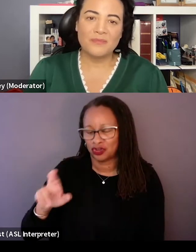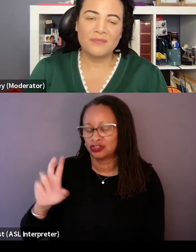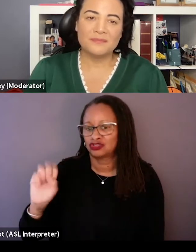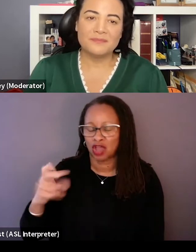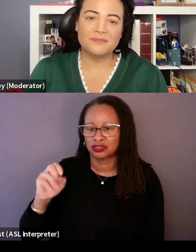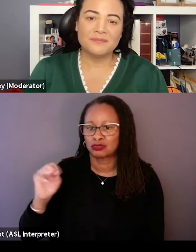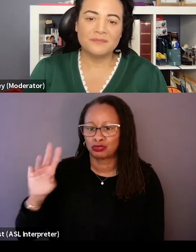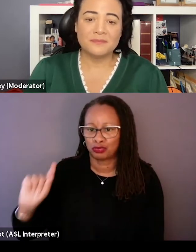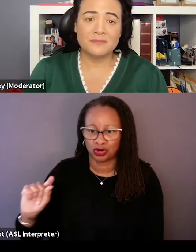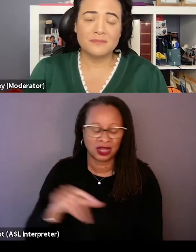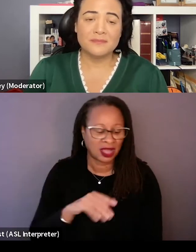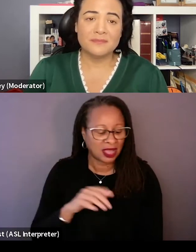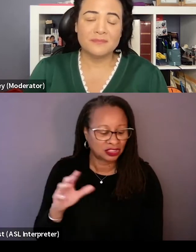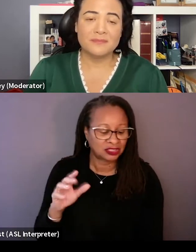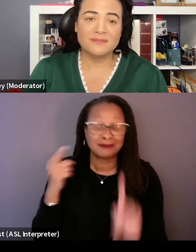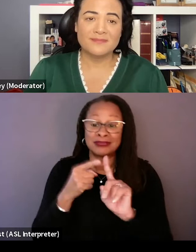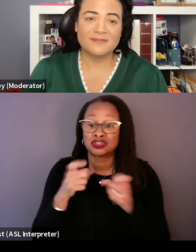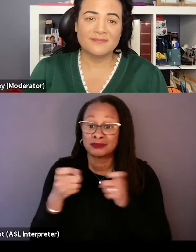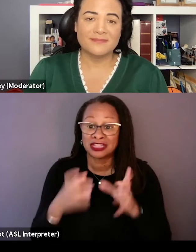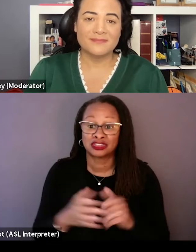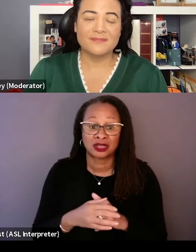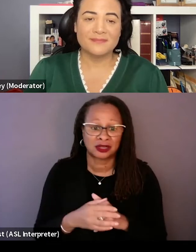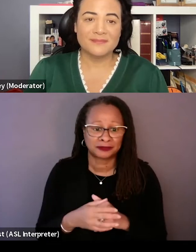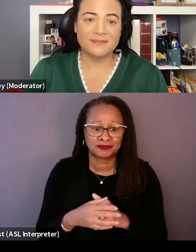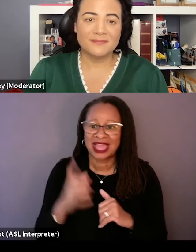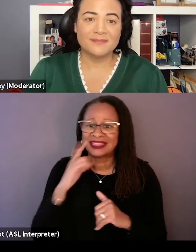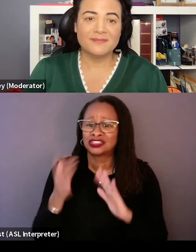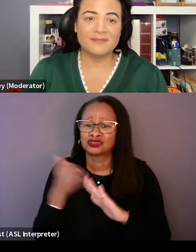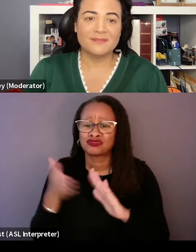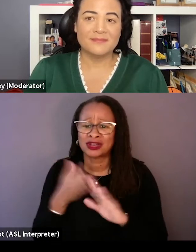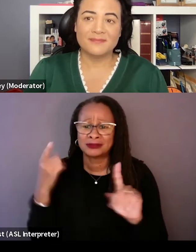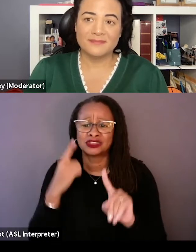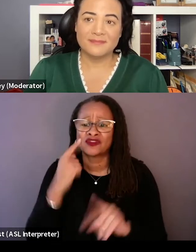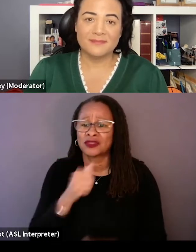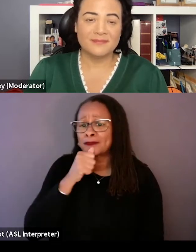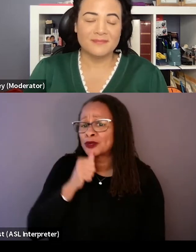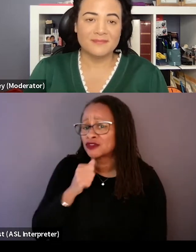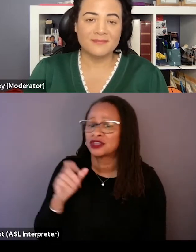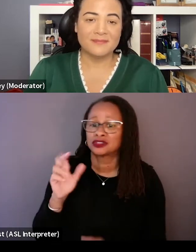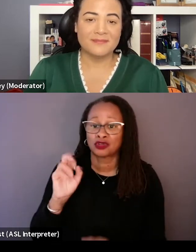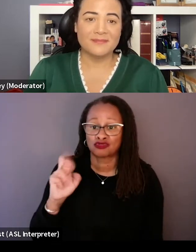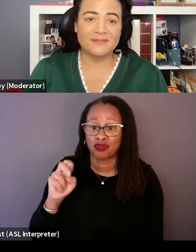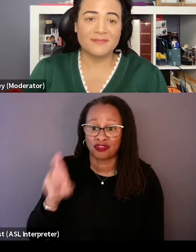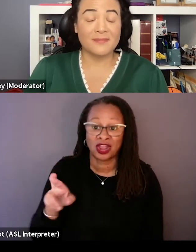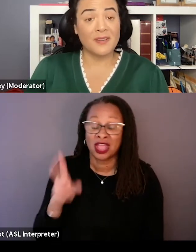and now I'm not sure what her title is, but she is something very, very like running the mission for the Perseverance rover. She was there and saw the film for the first time last night